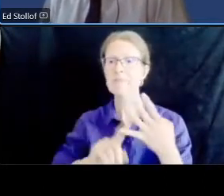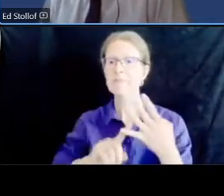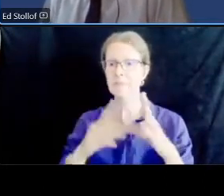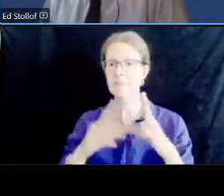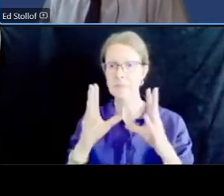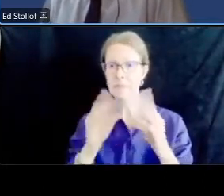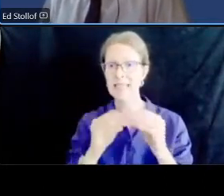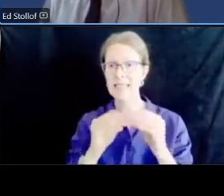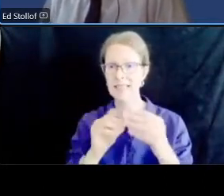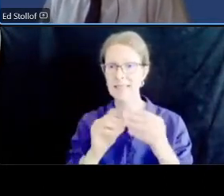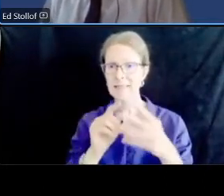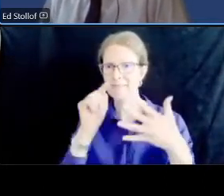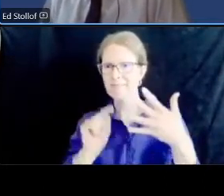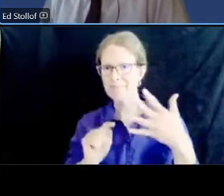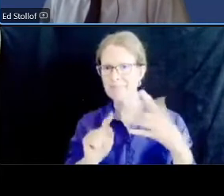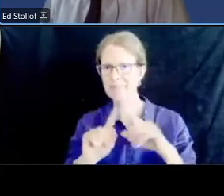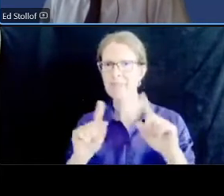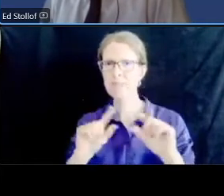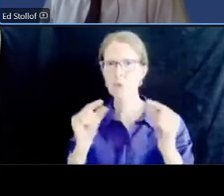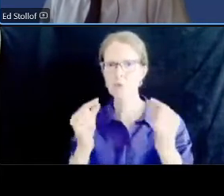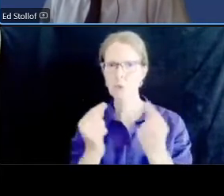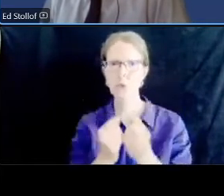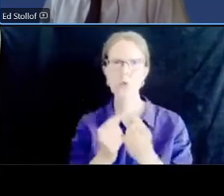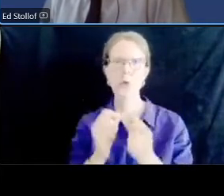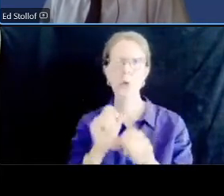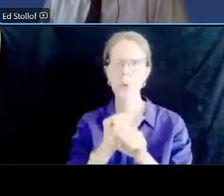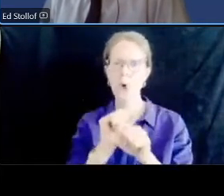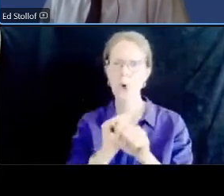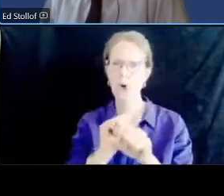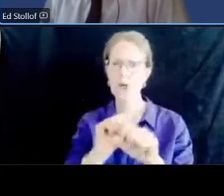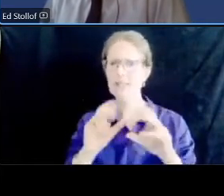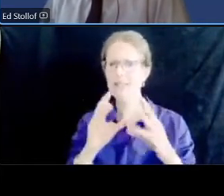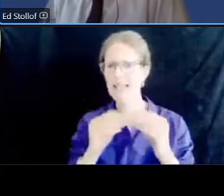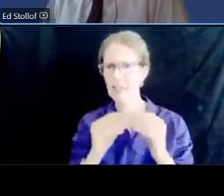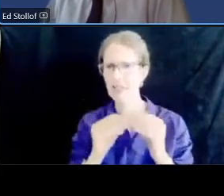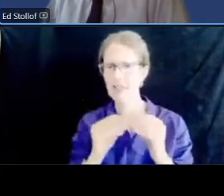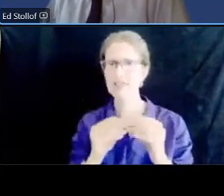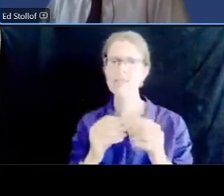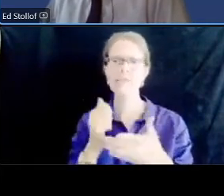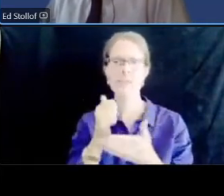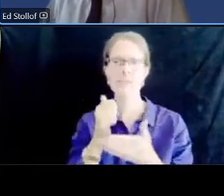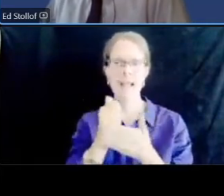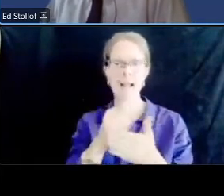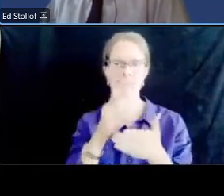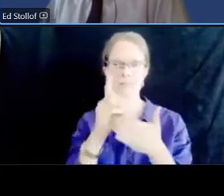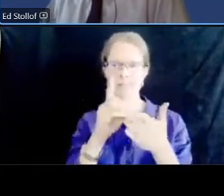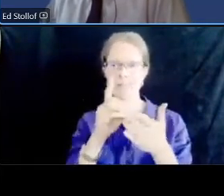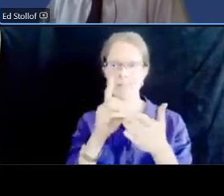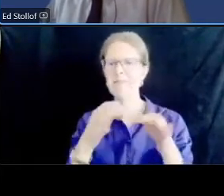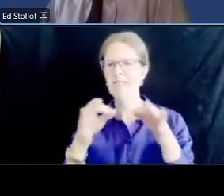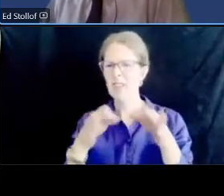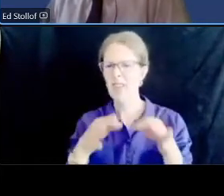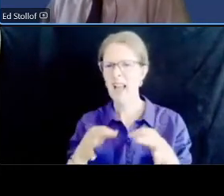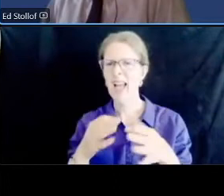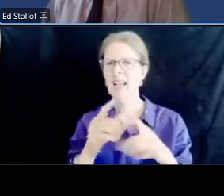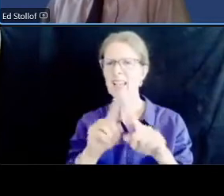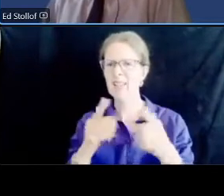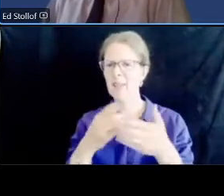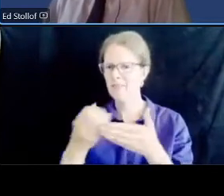during work sessions to help define some of the elements of the project